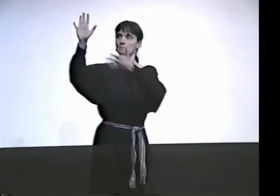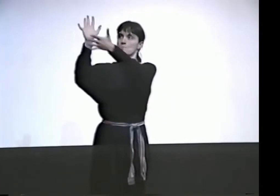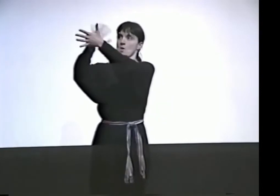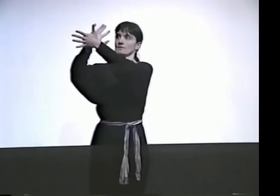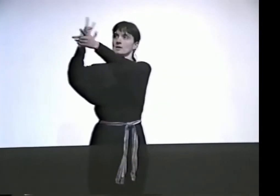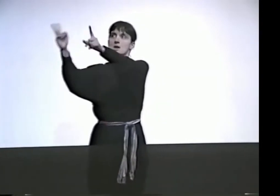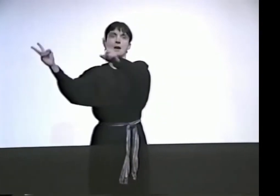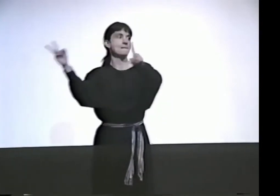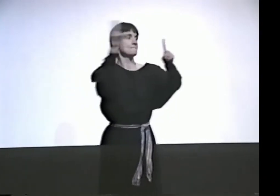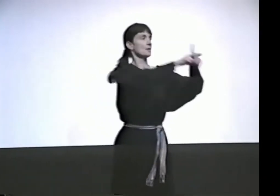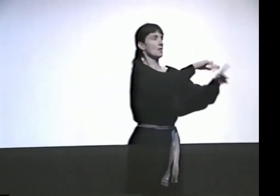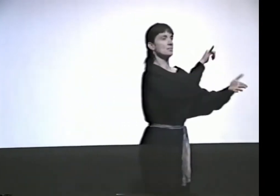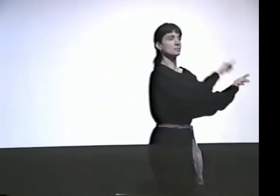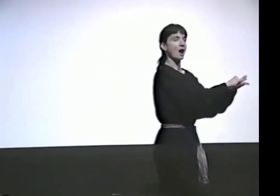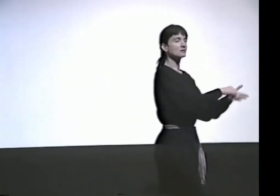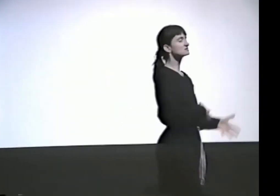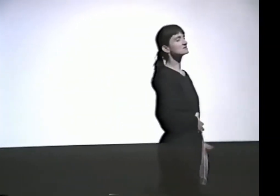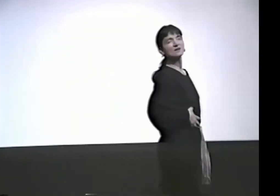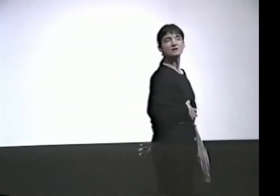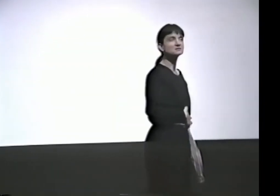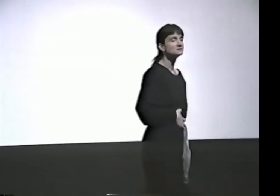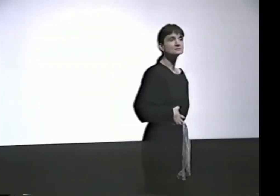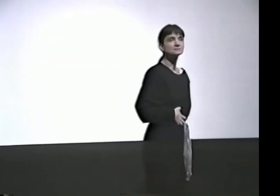SO I TOOK THE CONCEPT OF ALIEN FROM THE MOVIE